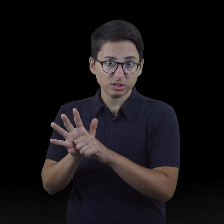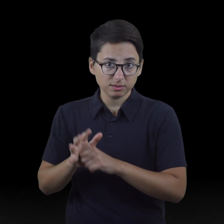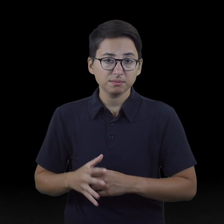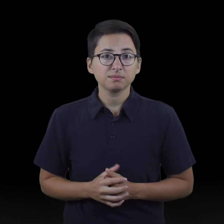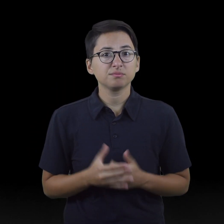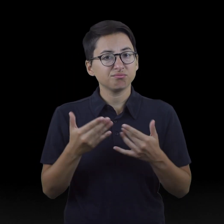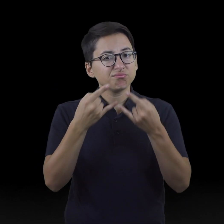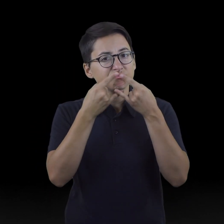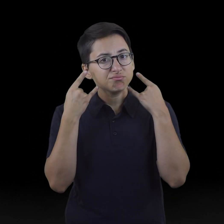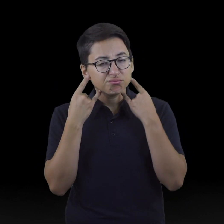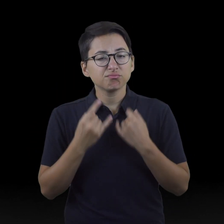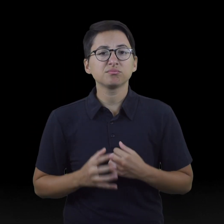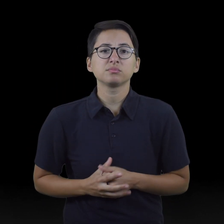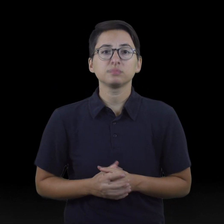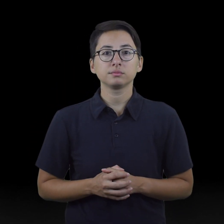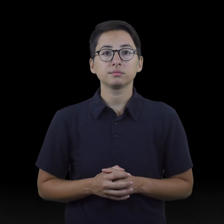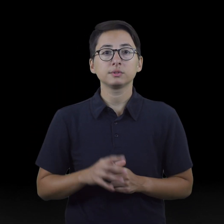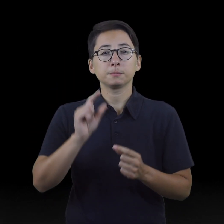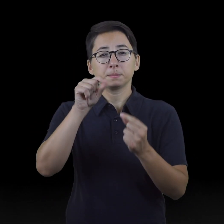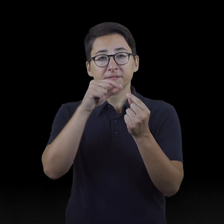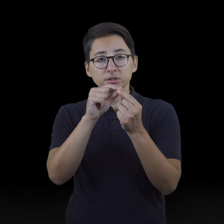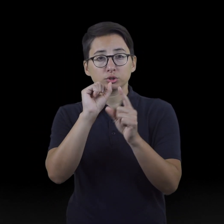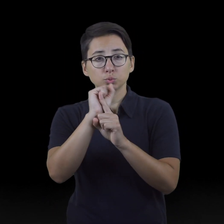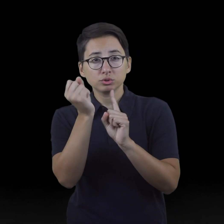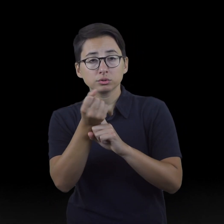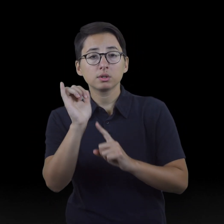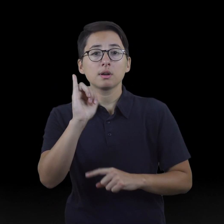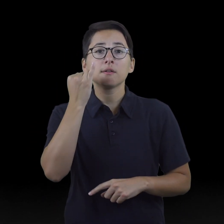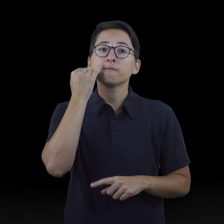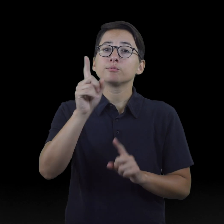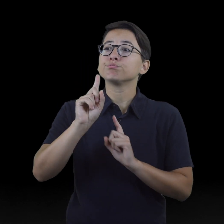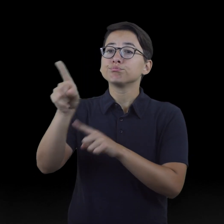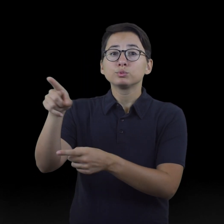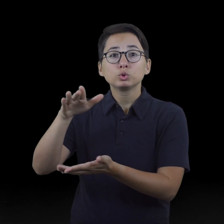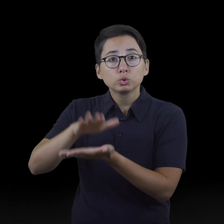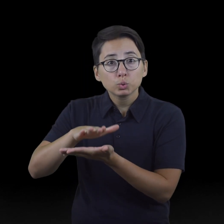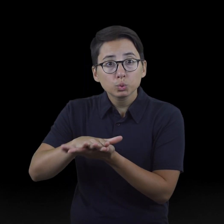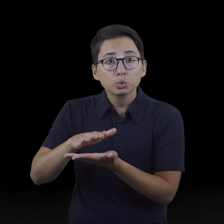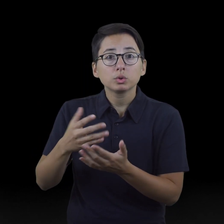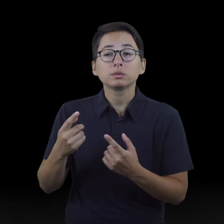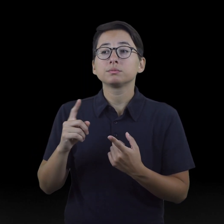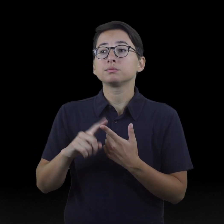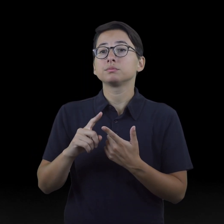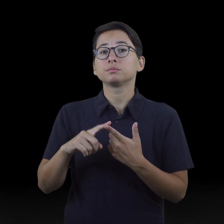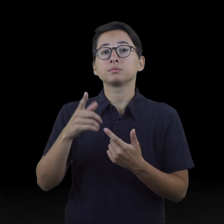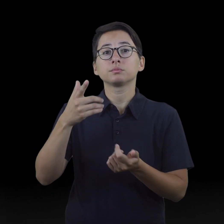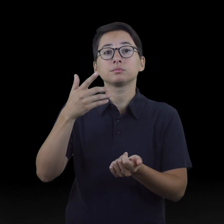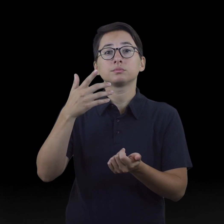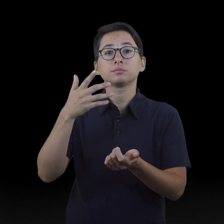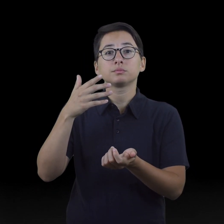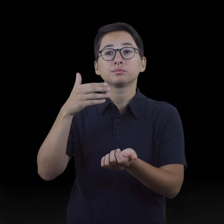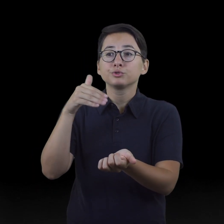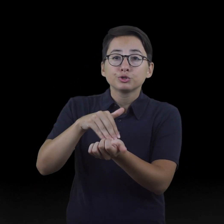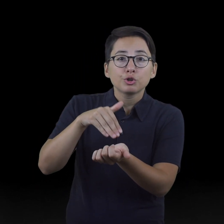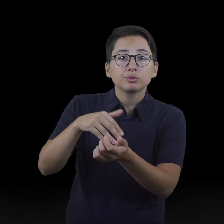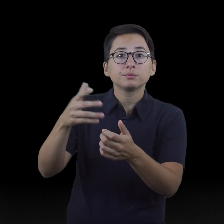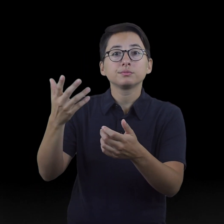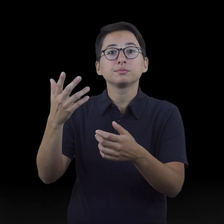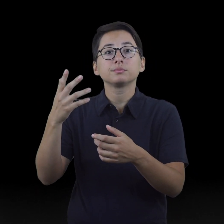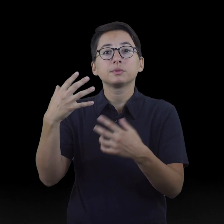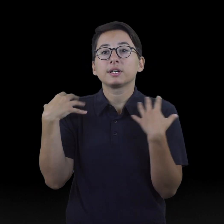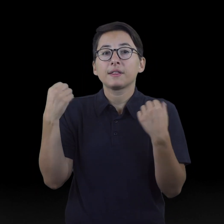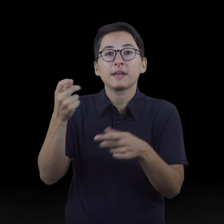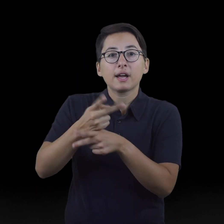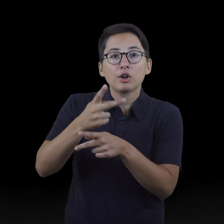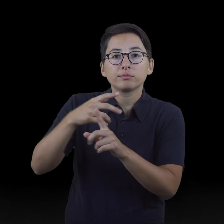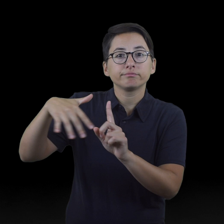● In specific situations, such as schools, health care settings, correctional settings, and